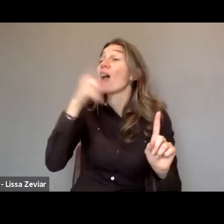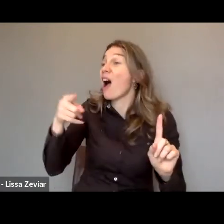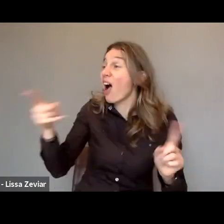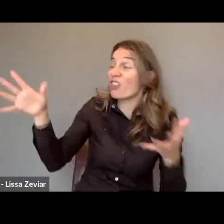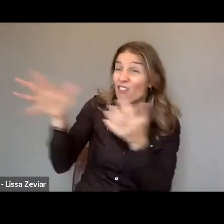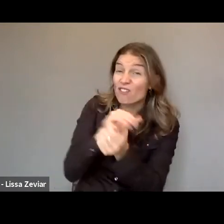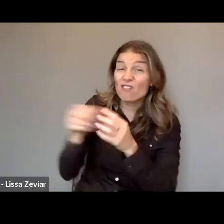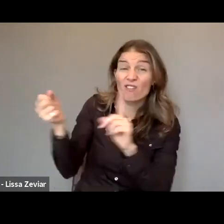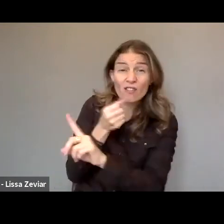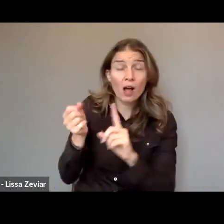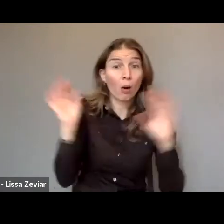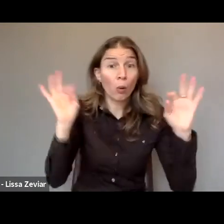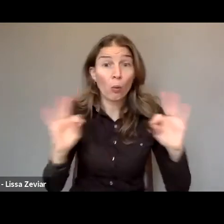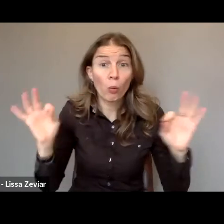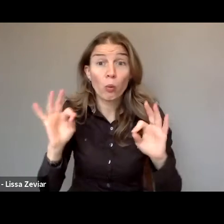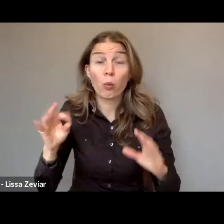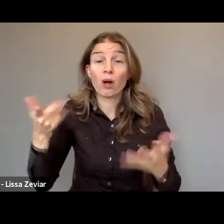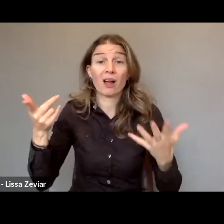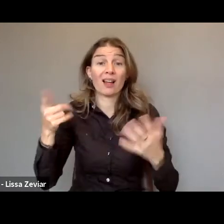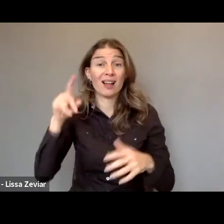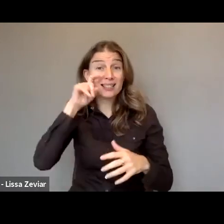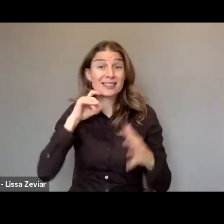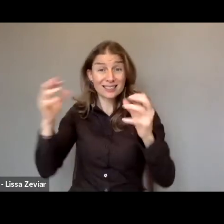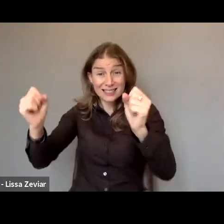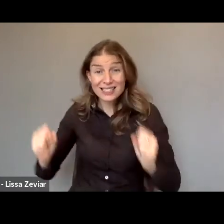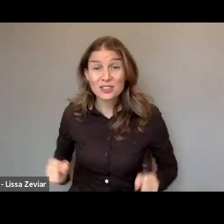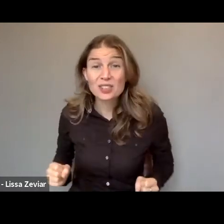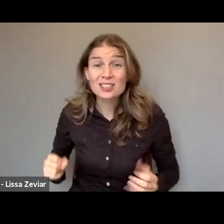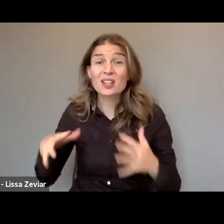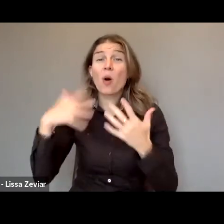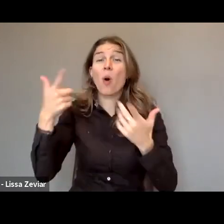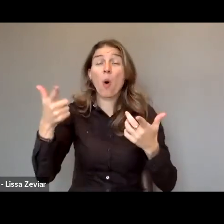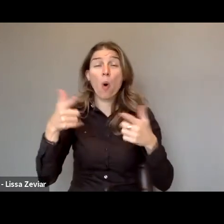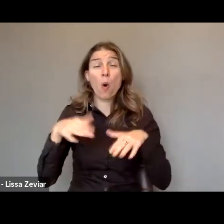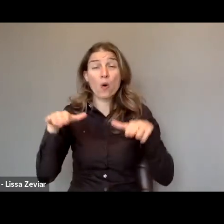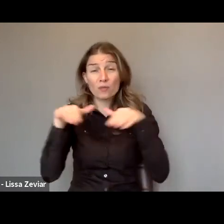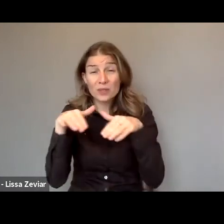such as female genital mutilation sexual violence or forced sterilization.